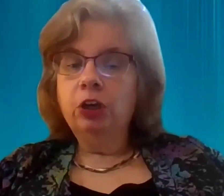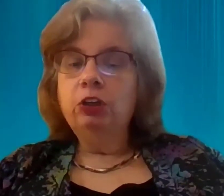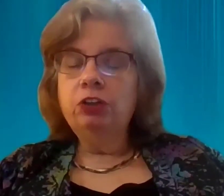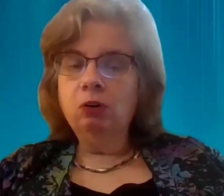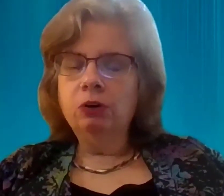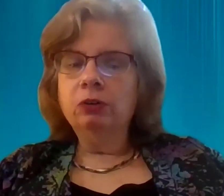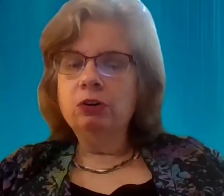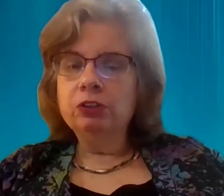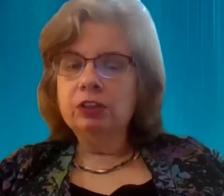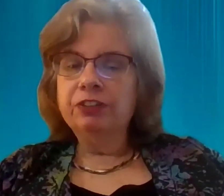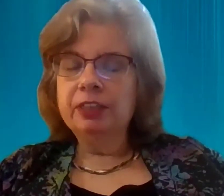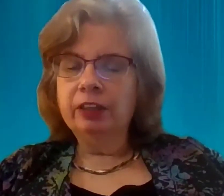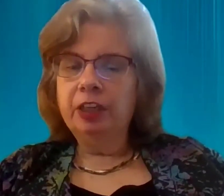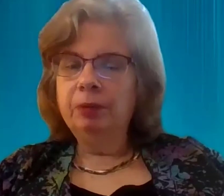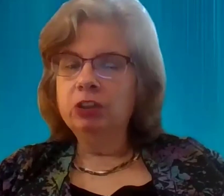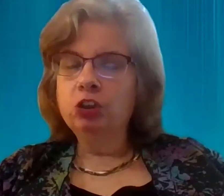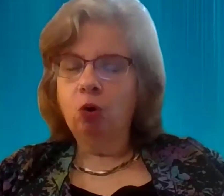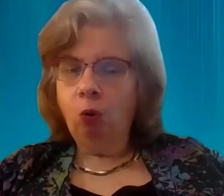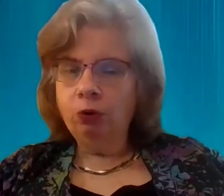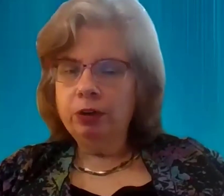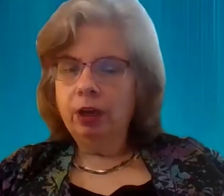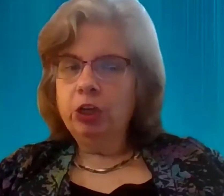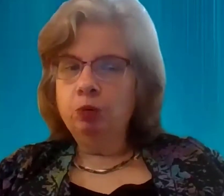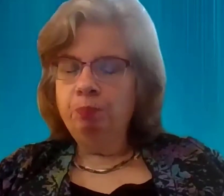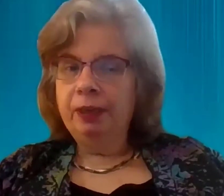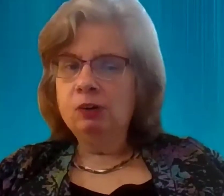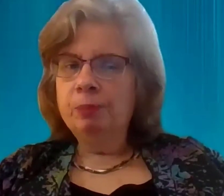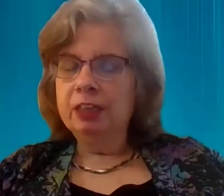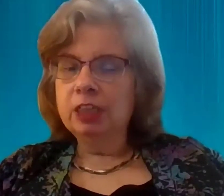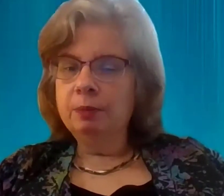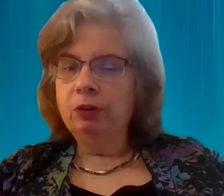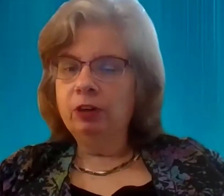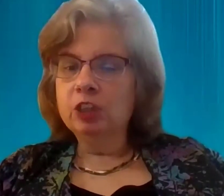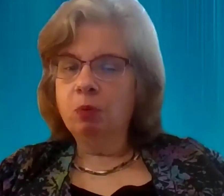you don't go to a nursing facility because you're old, you go because community supports